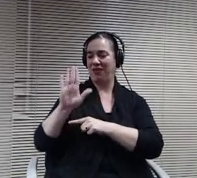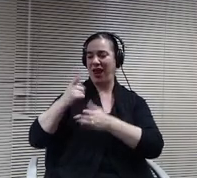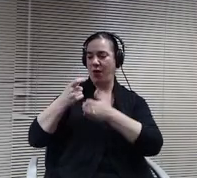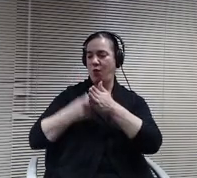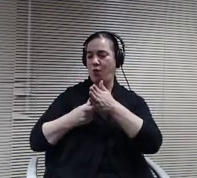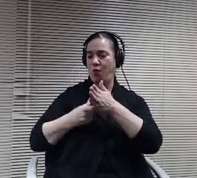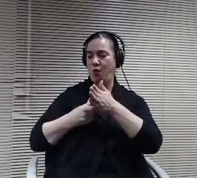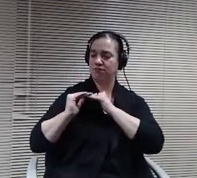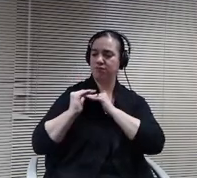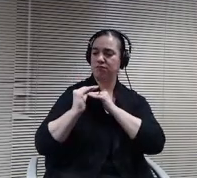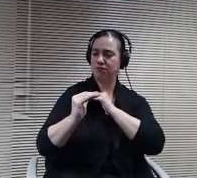Any other comments or questions?